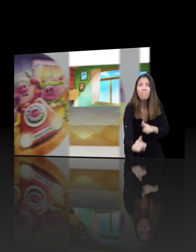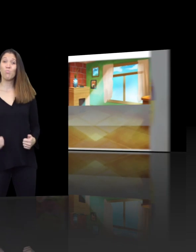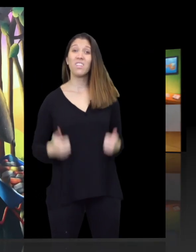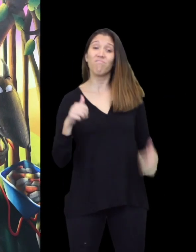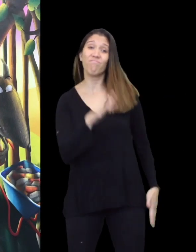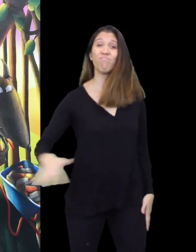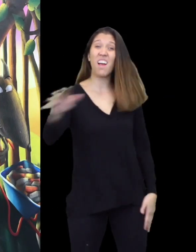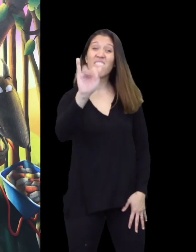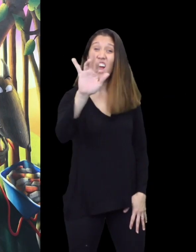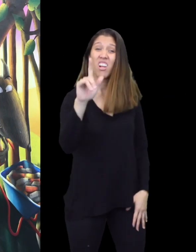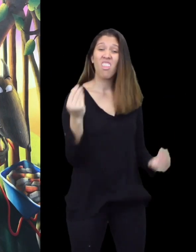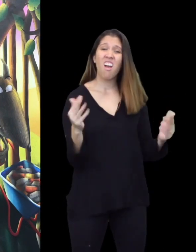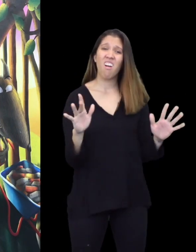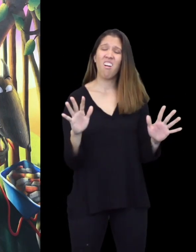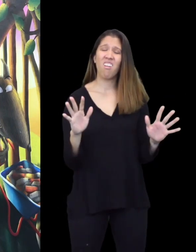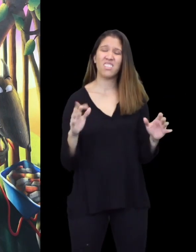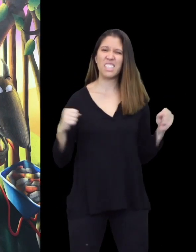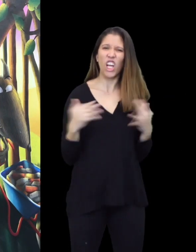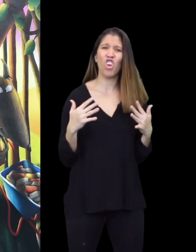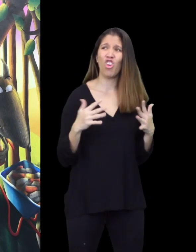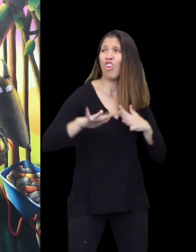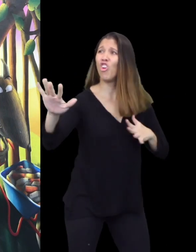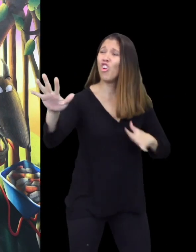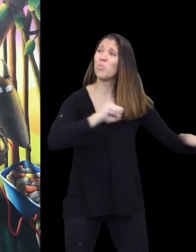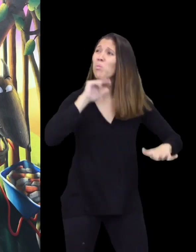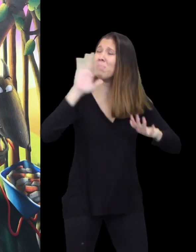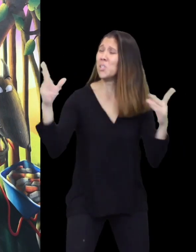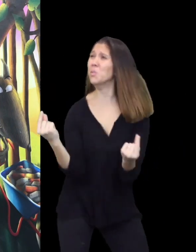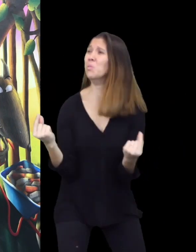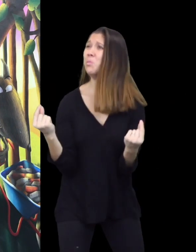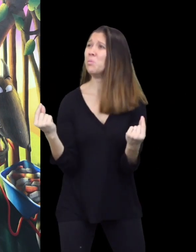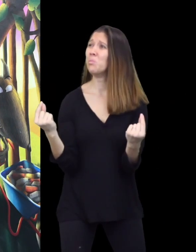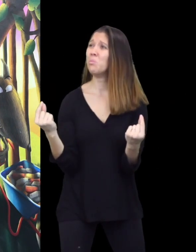The residents of Fairyland were scared and once again turned to the Superpigs for help.